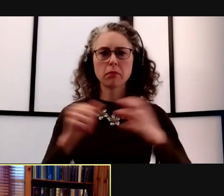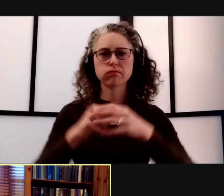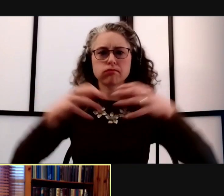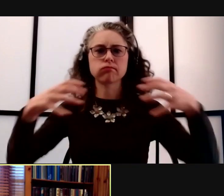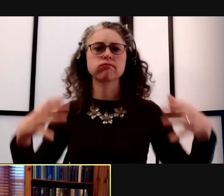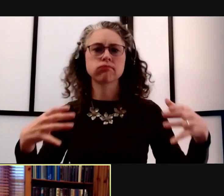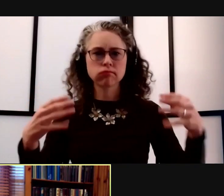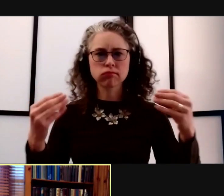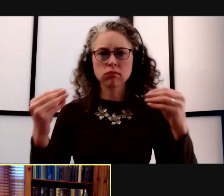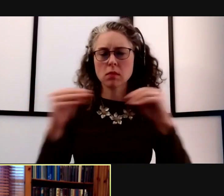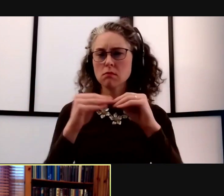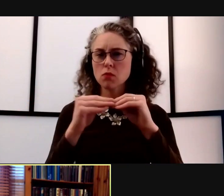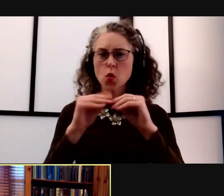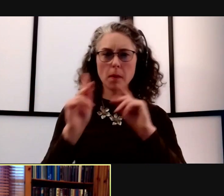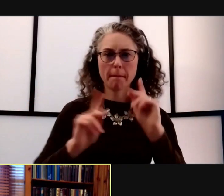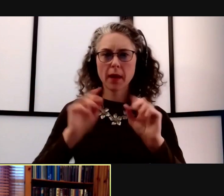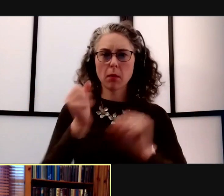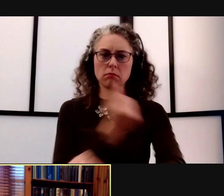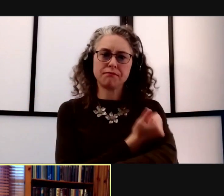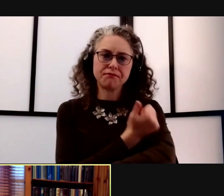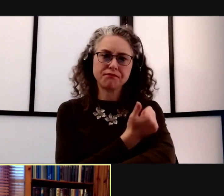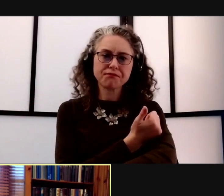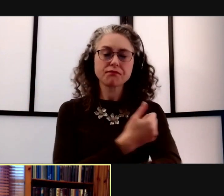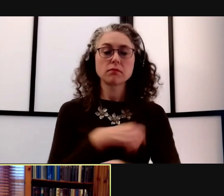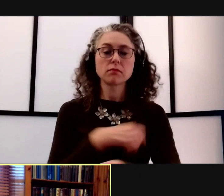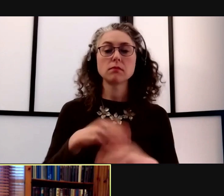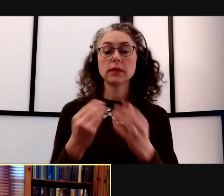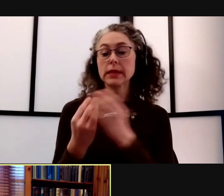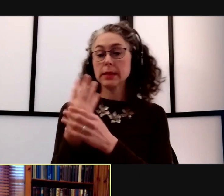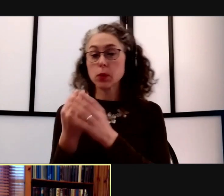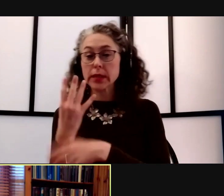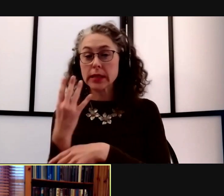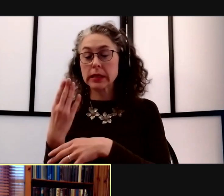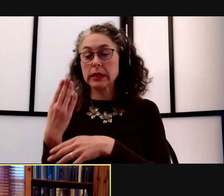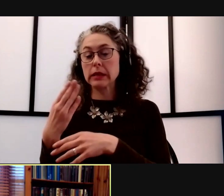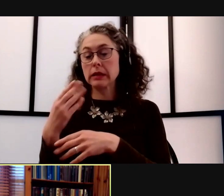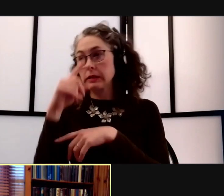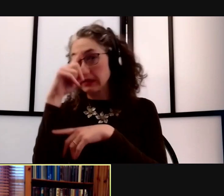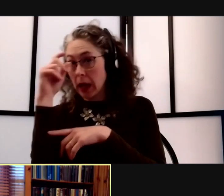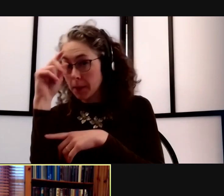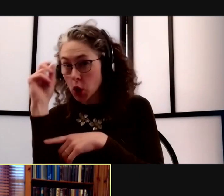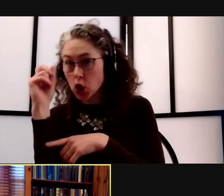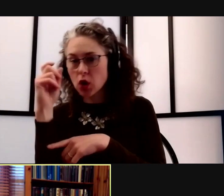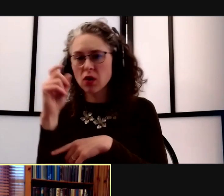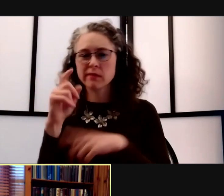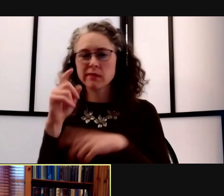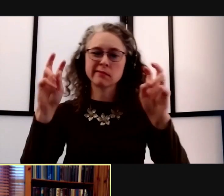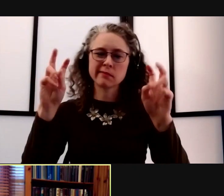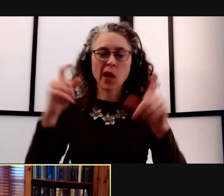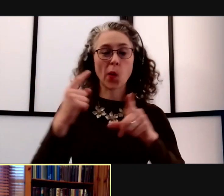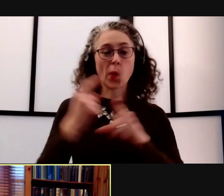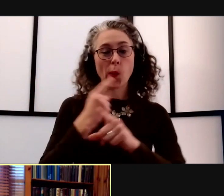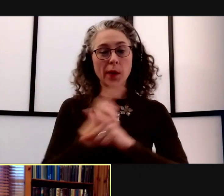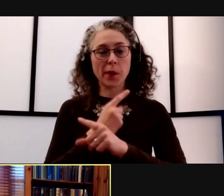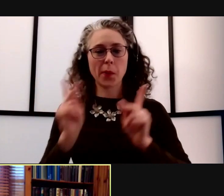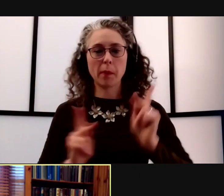And then I would say by late spring in the beginning of the summer, regular people, sort of adults who are eligible